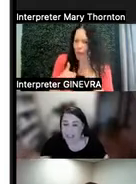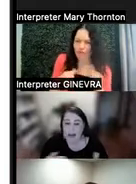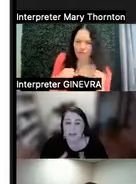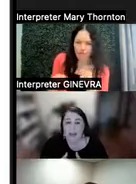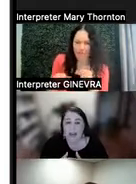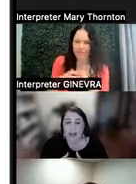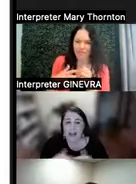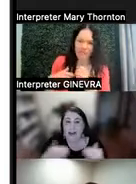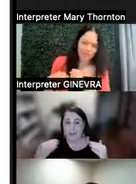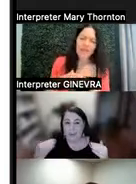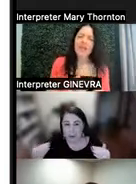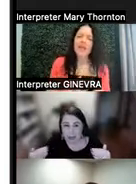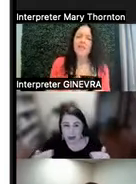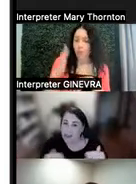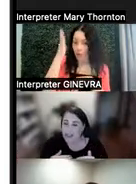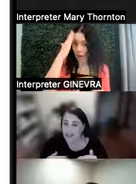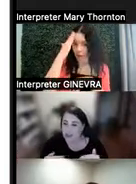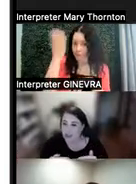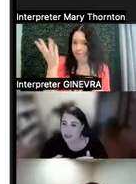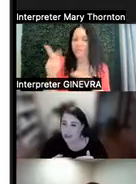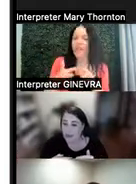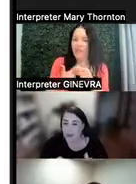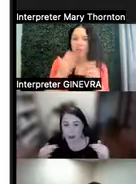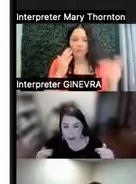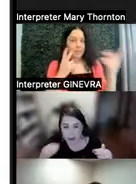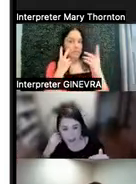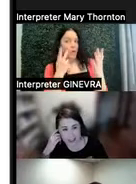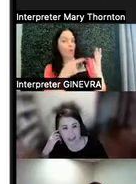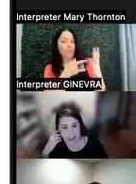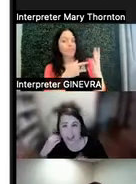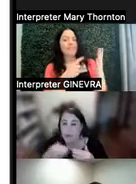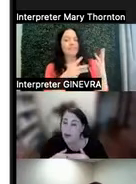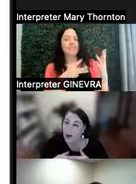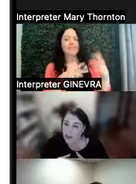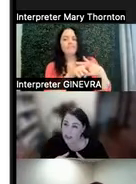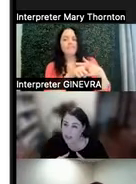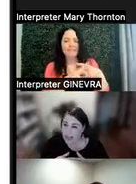But then, when we know what is difficult, we also then can look at what are we good at